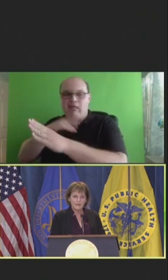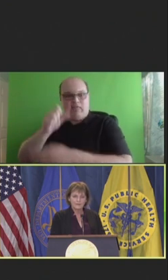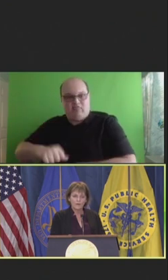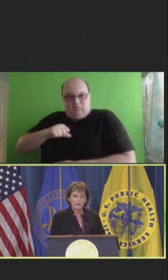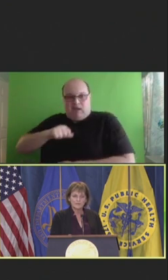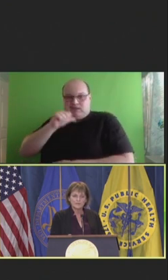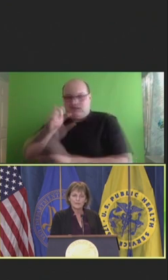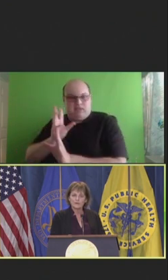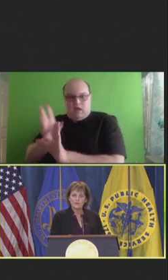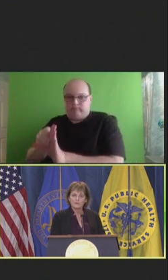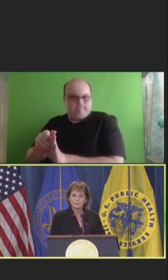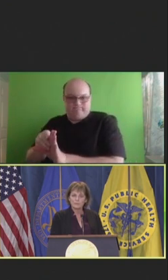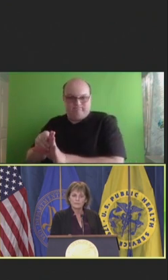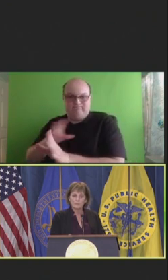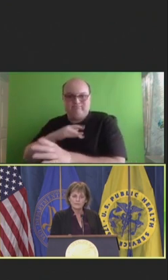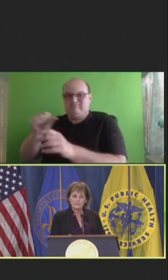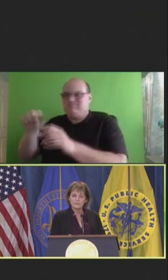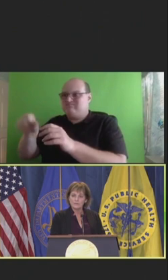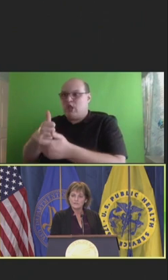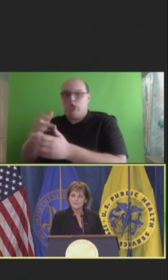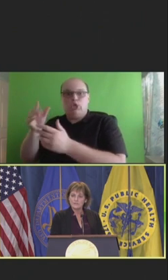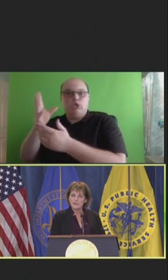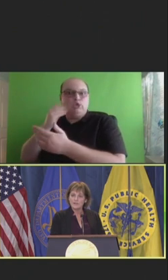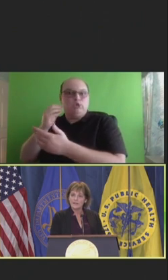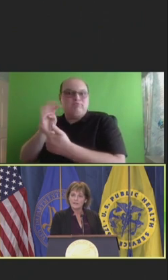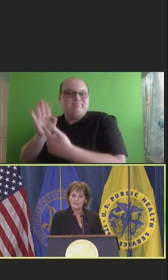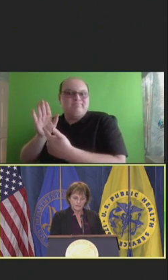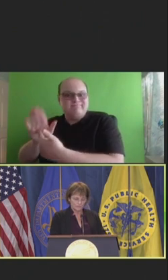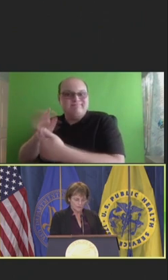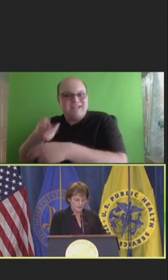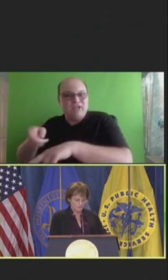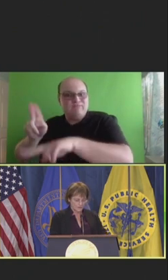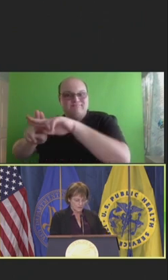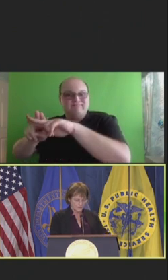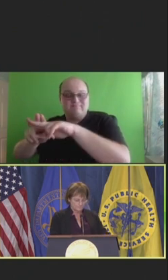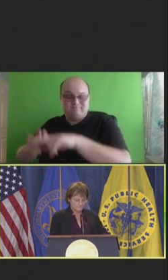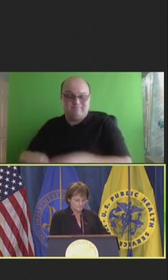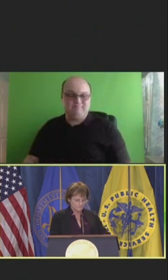And all these other attributes increase and head in the wrong direction.